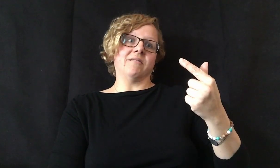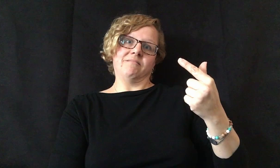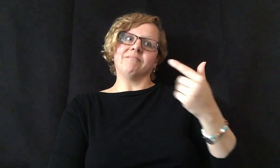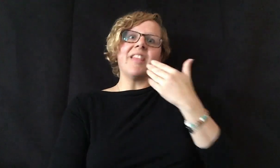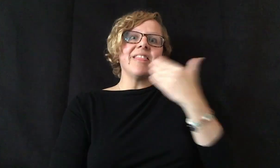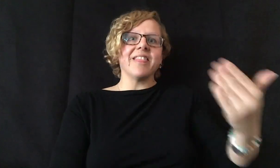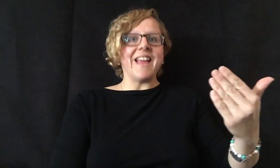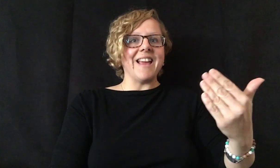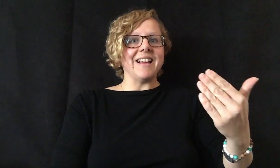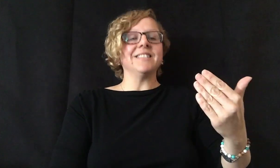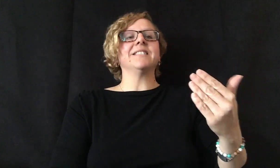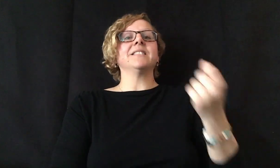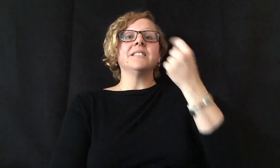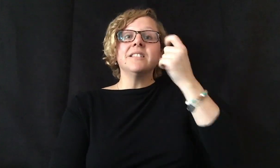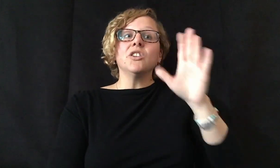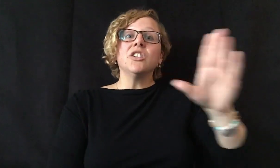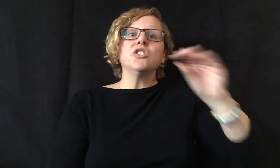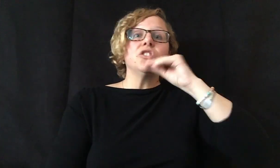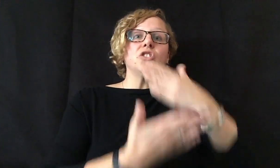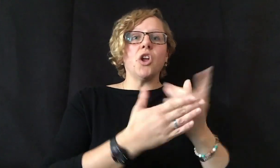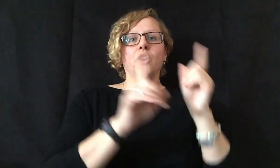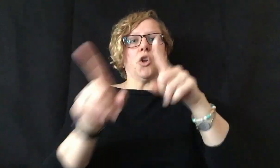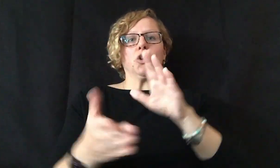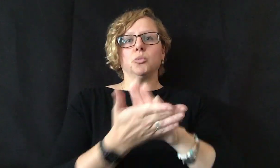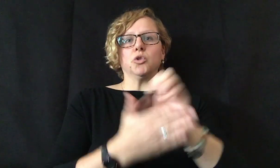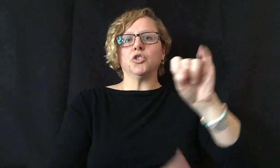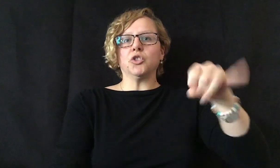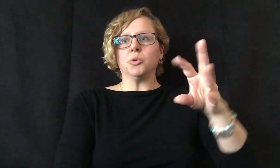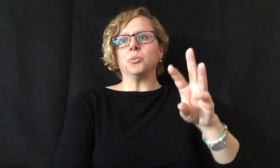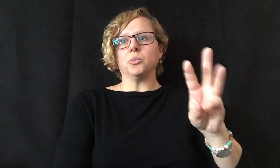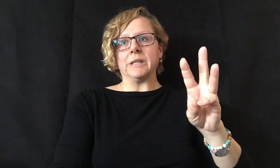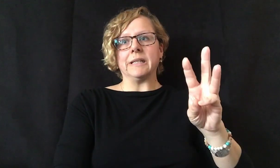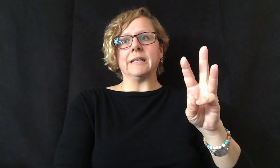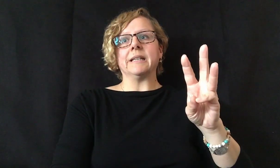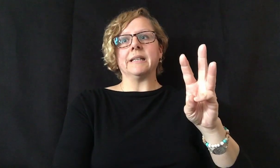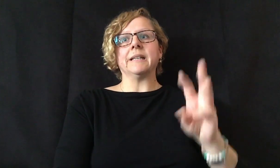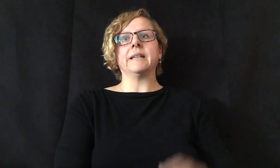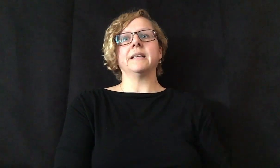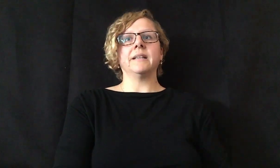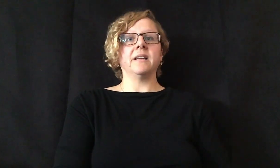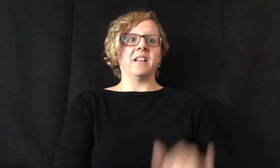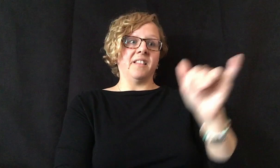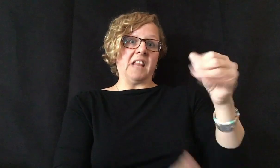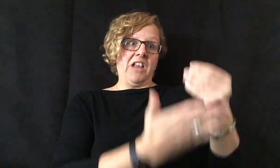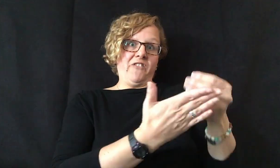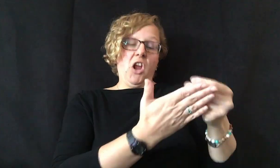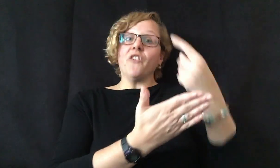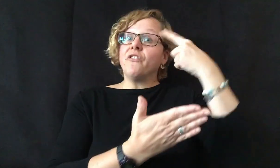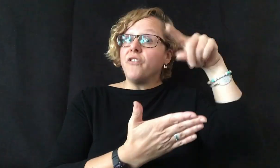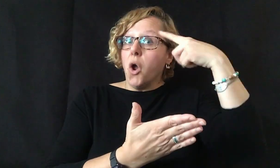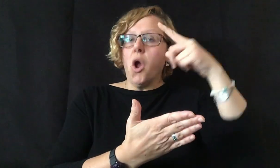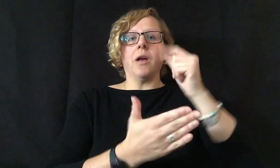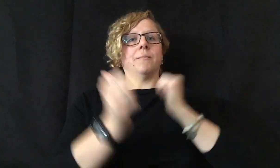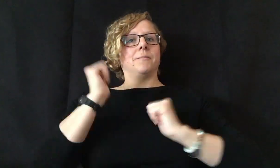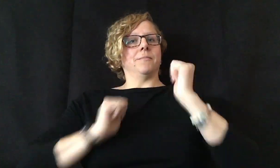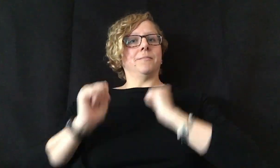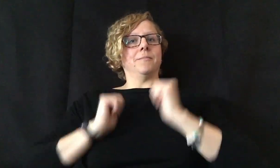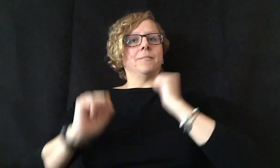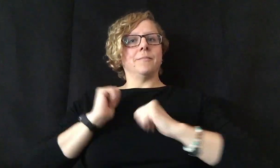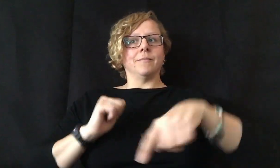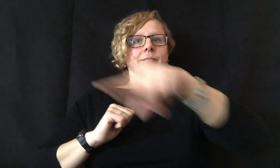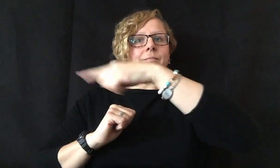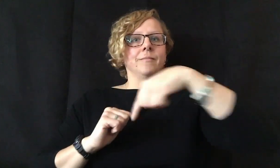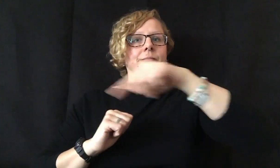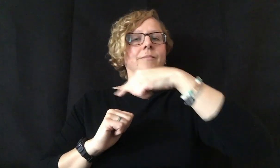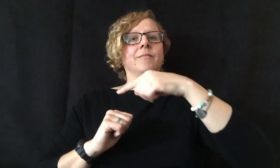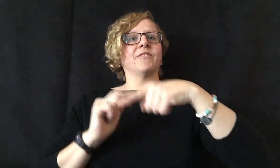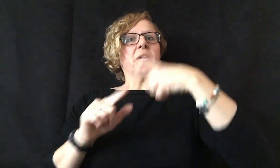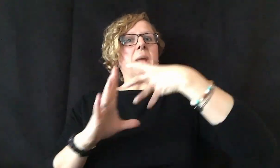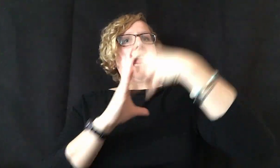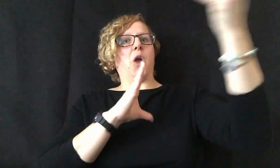Their daughter attends Sir James Whitney school. This fund greatly supported performers coming from out of